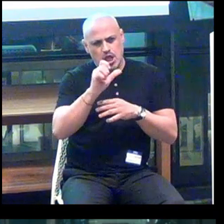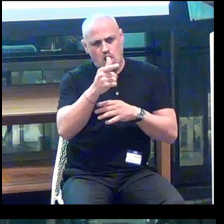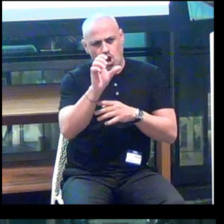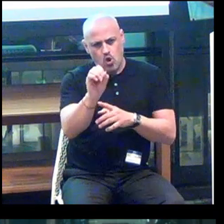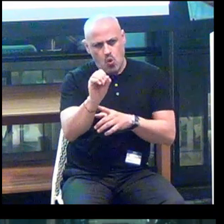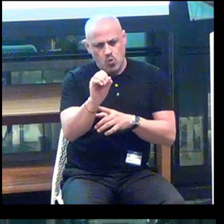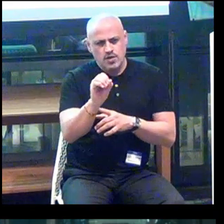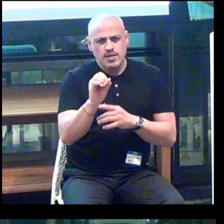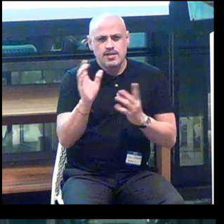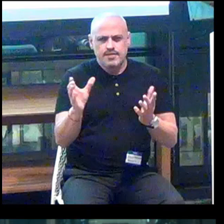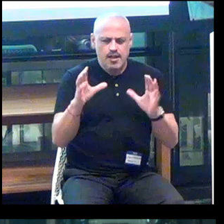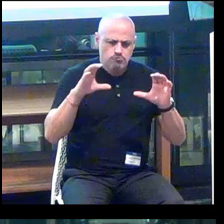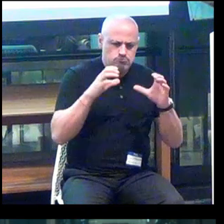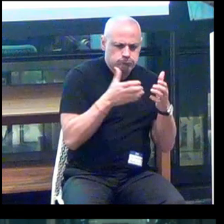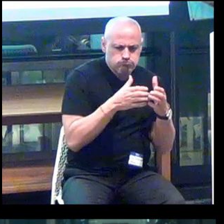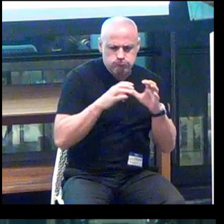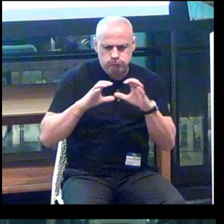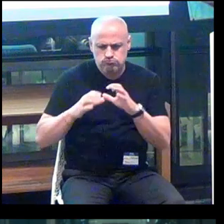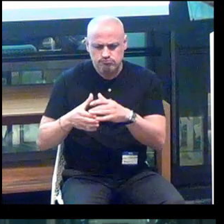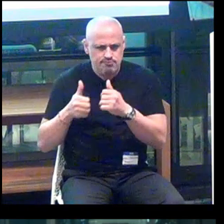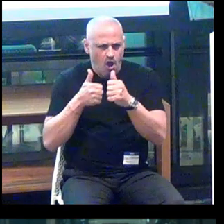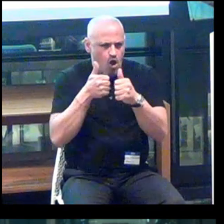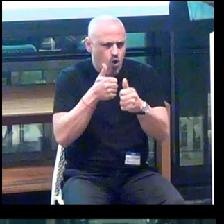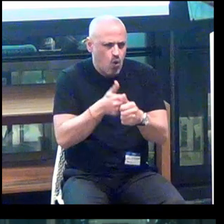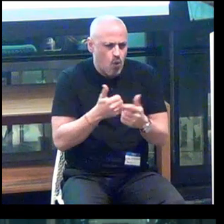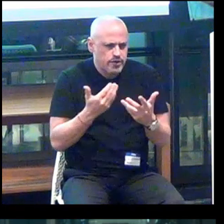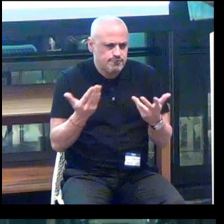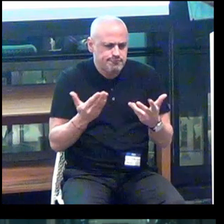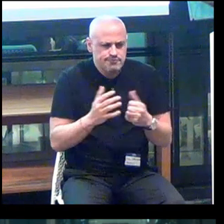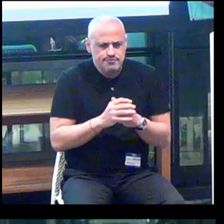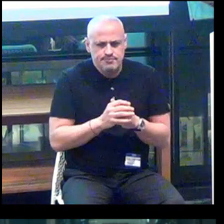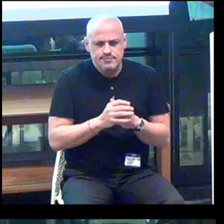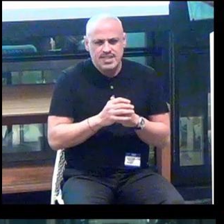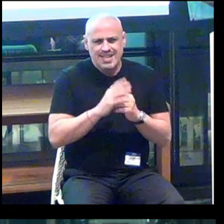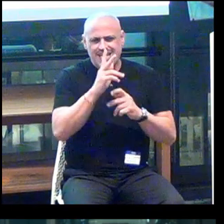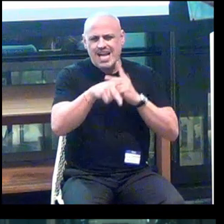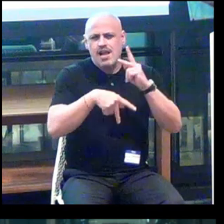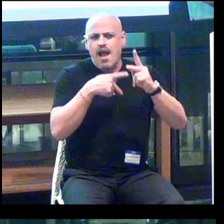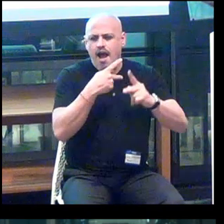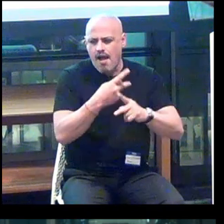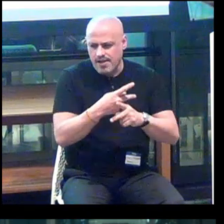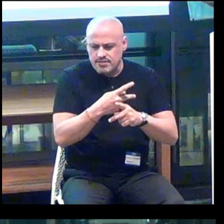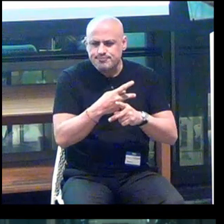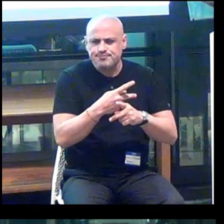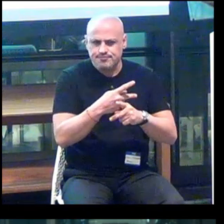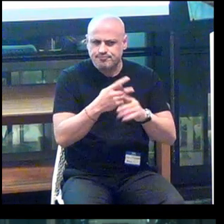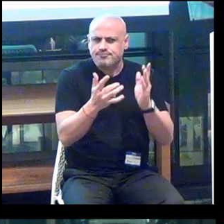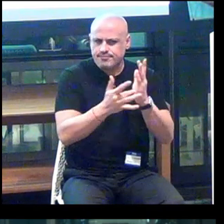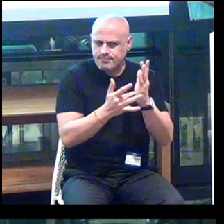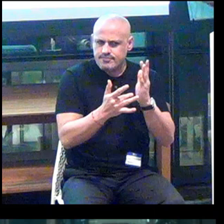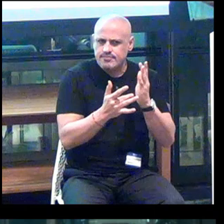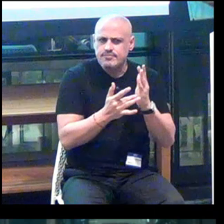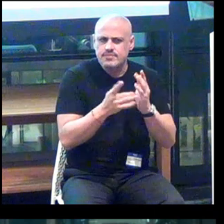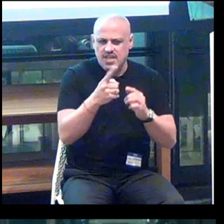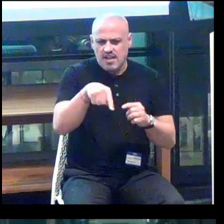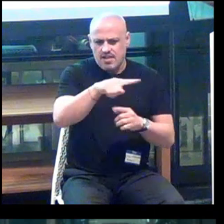And they are clustered according to the type of technology that they are.